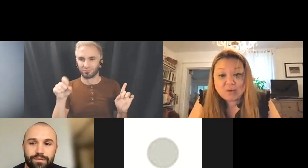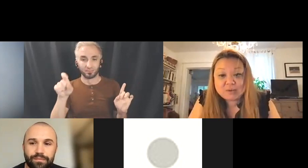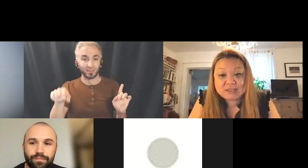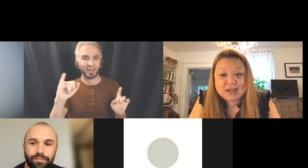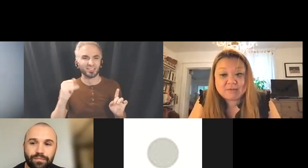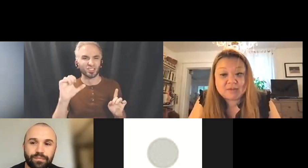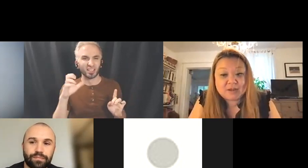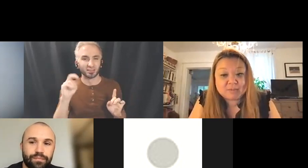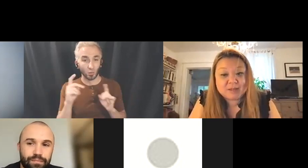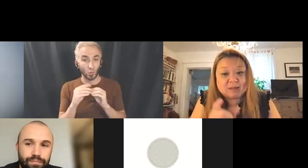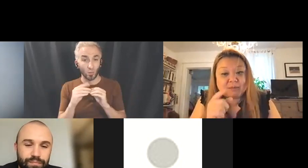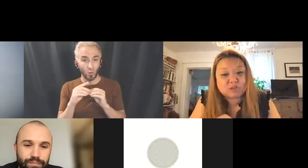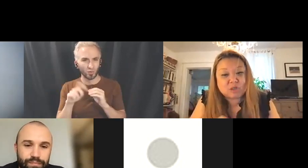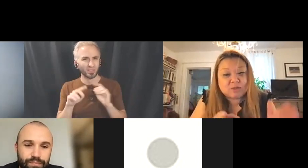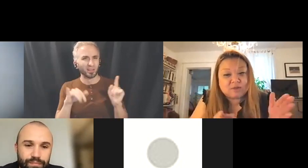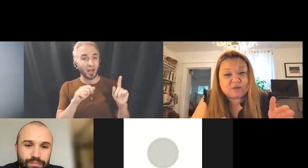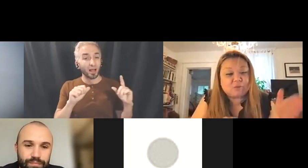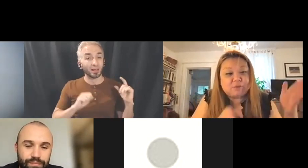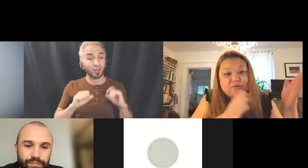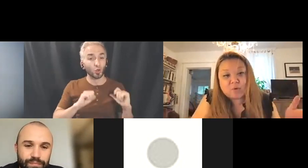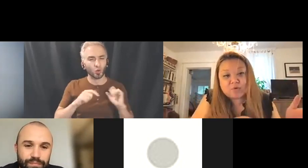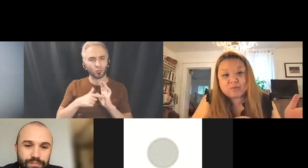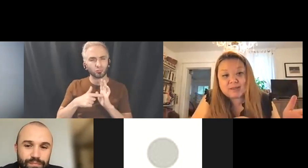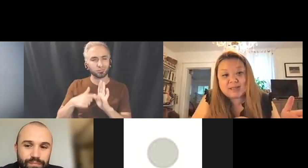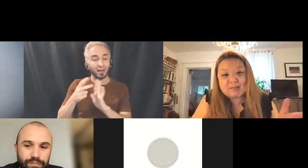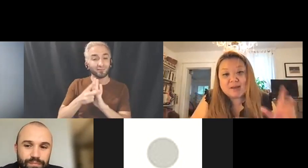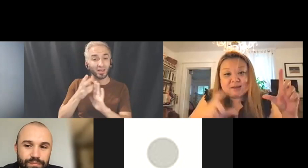What was the name of the theater piece that was shown in the video before the Great Leap?